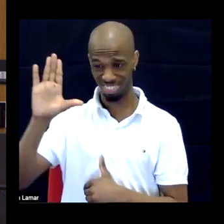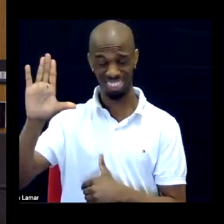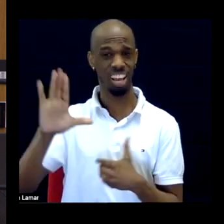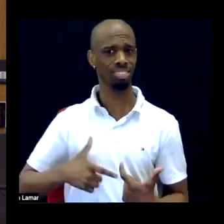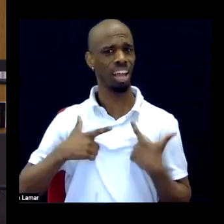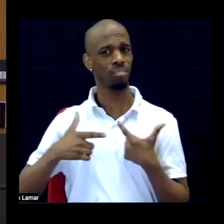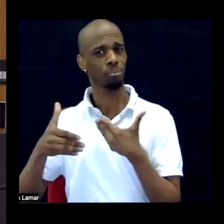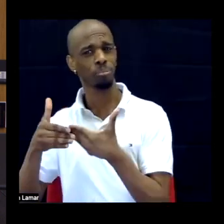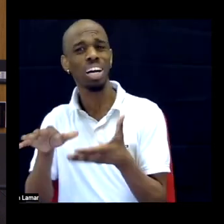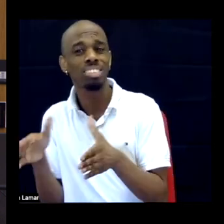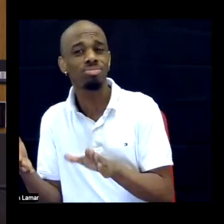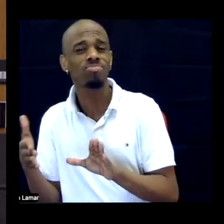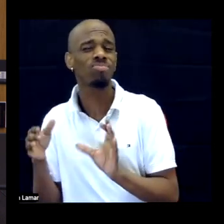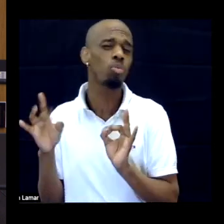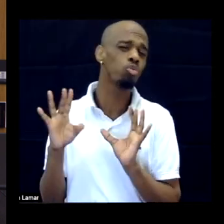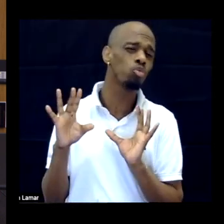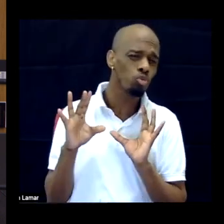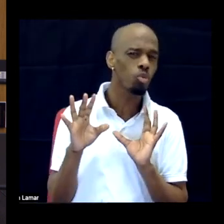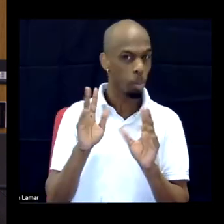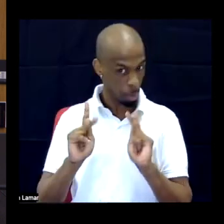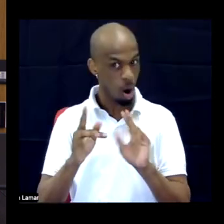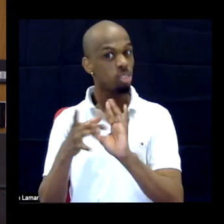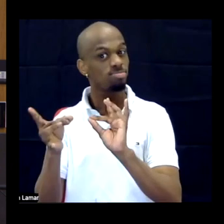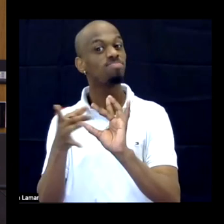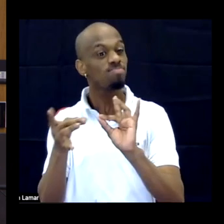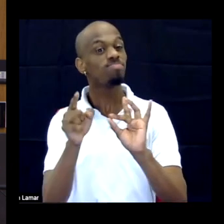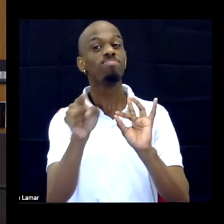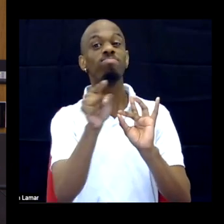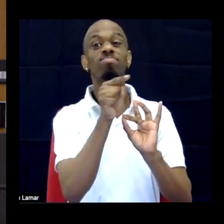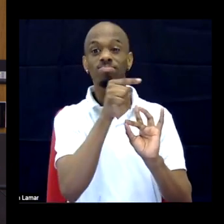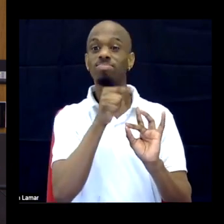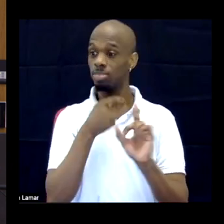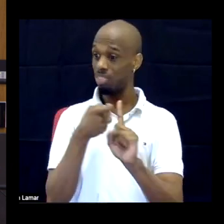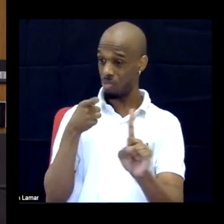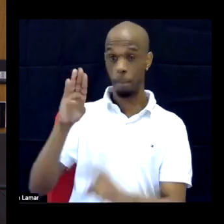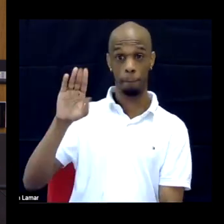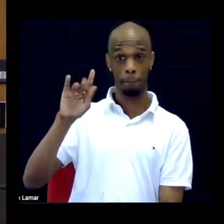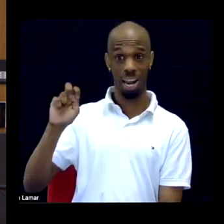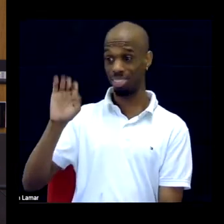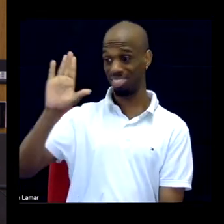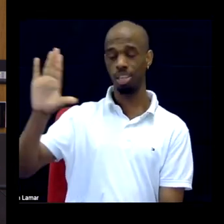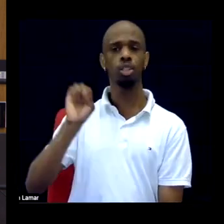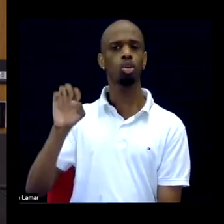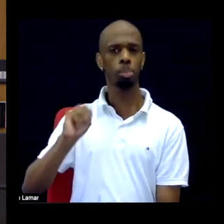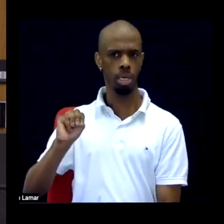The pain and discussion on Blake's -- this is Blake's media message via lawyer's Twitter